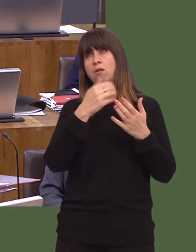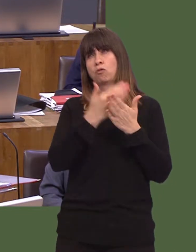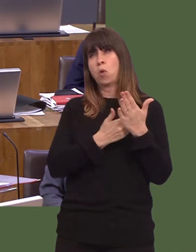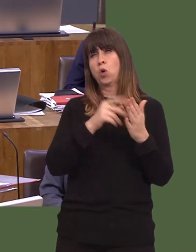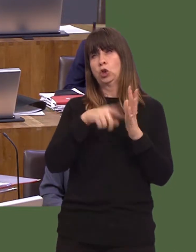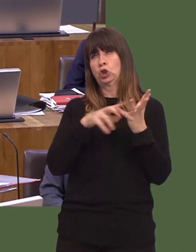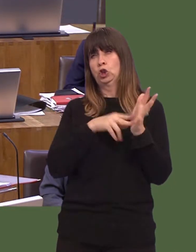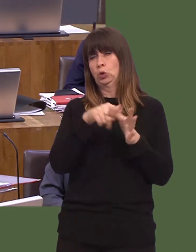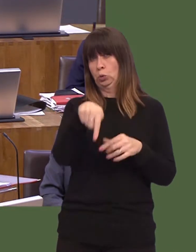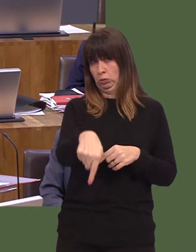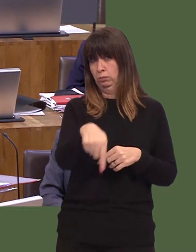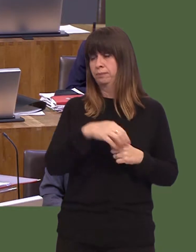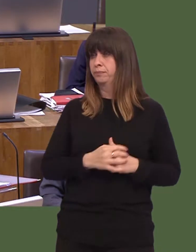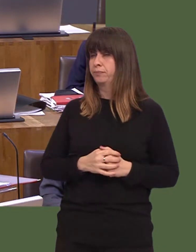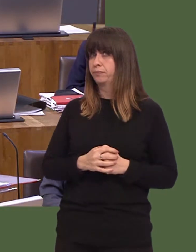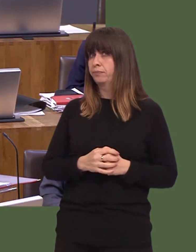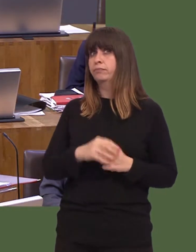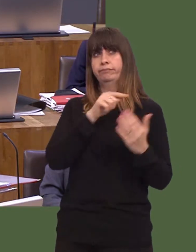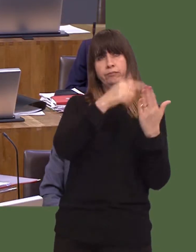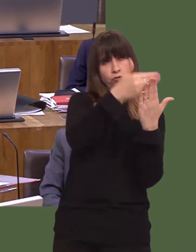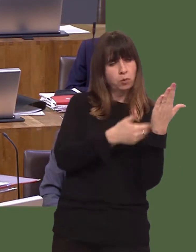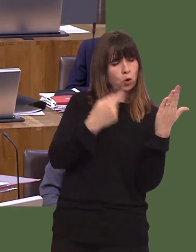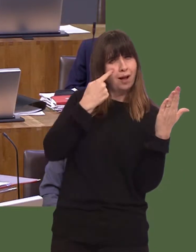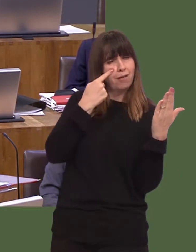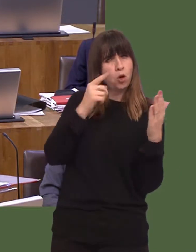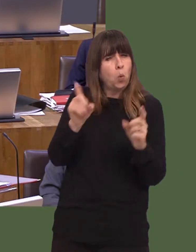That work will help us to understand how rough sleepers are being treated under the legislation,